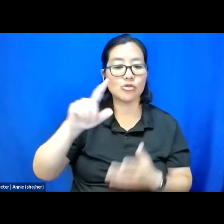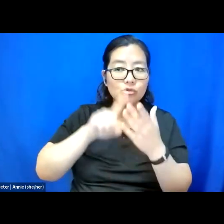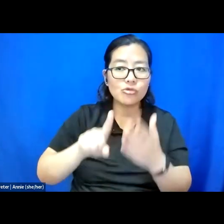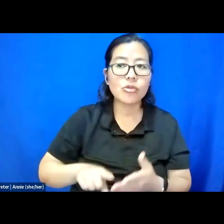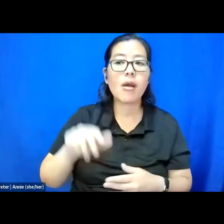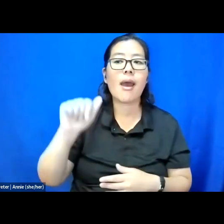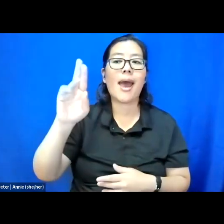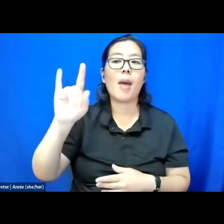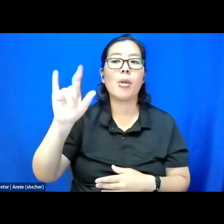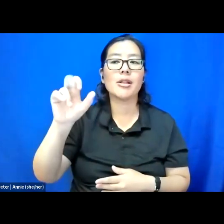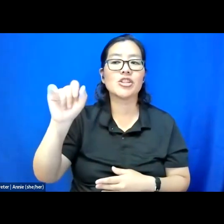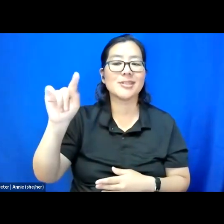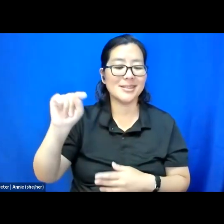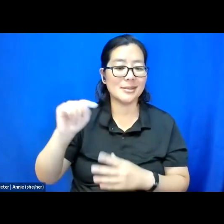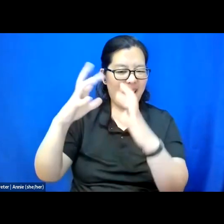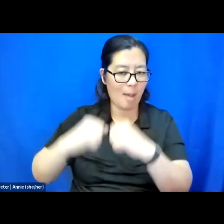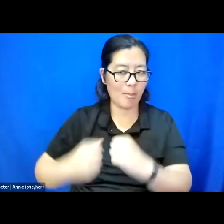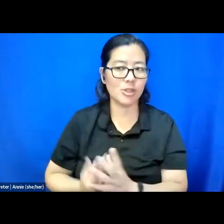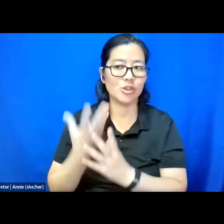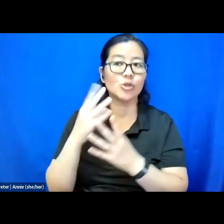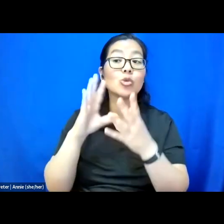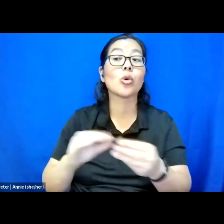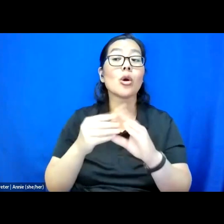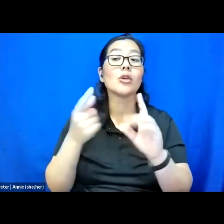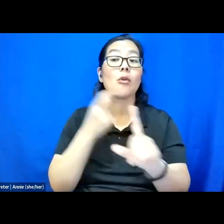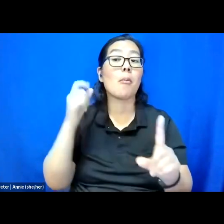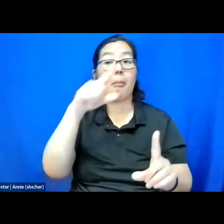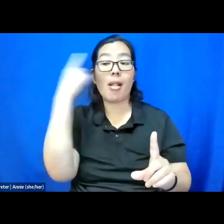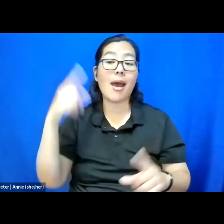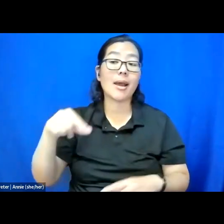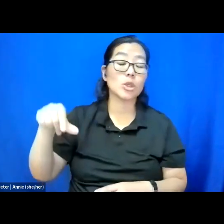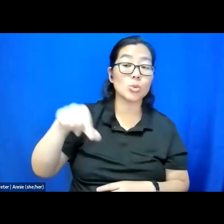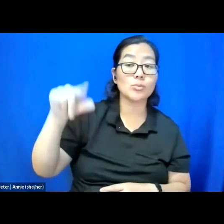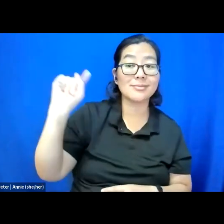from Black QT Mad sick, ill and disabled survivors.